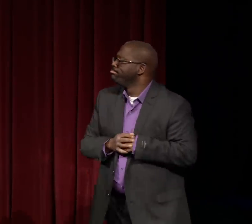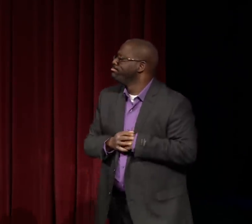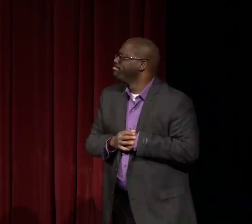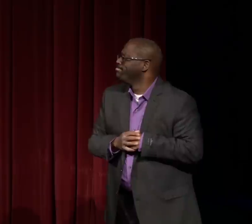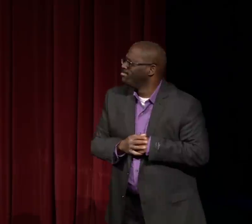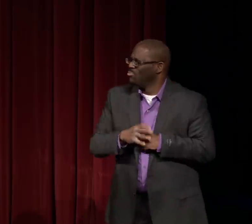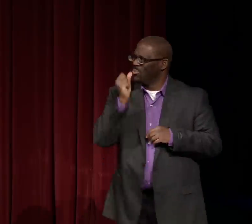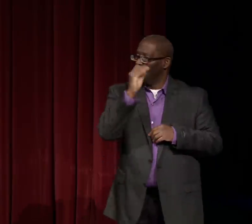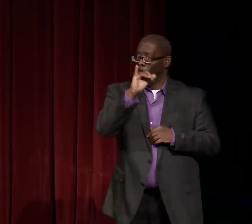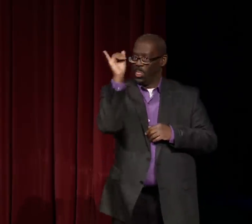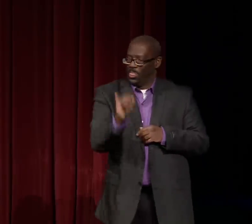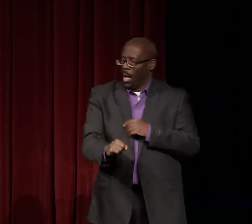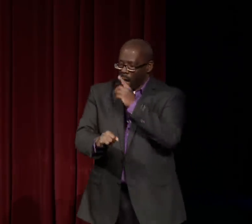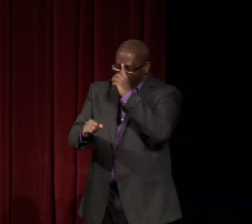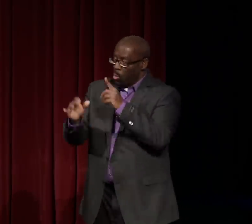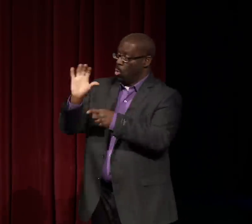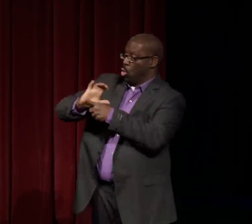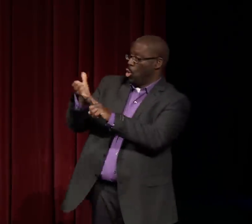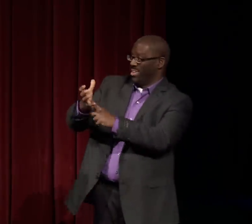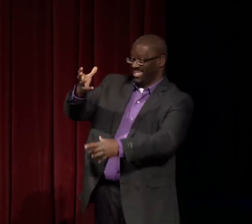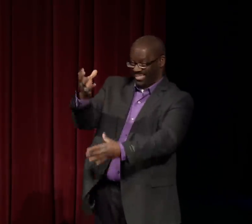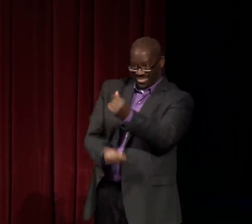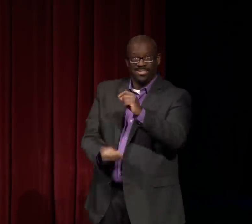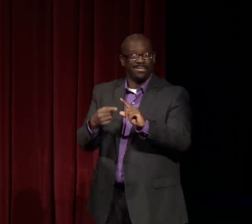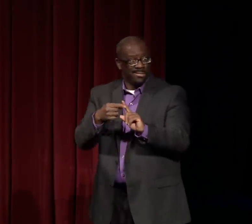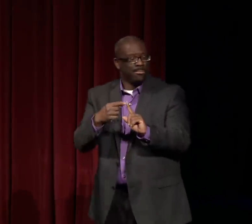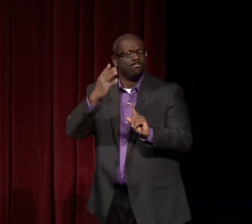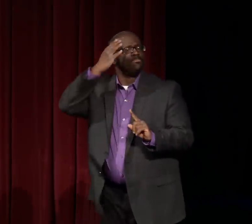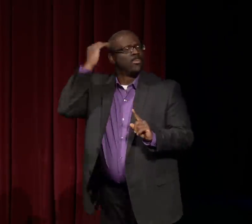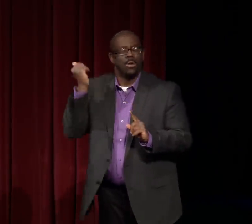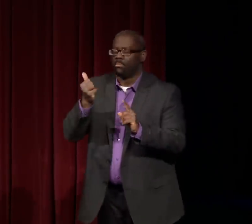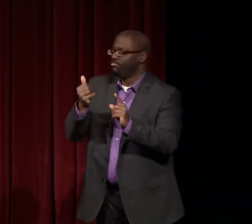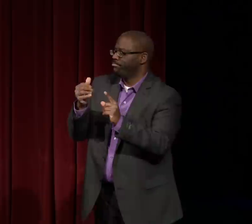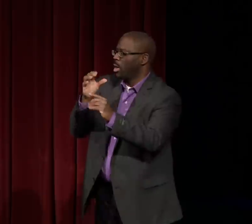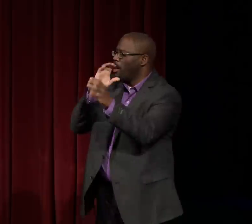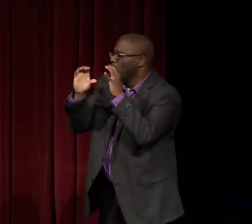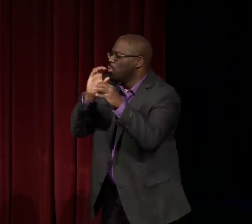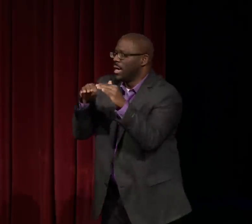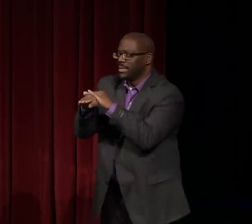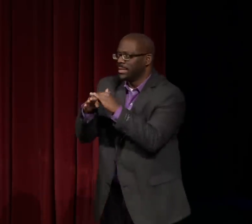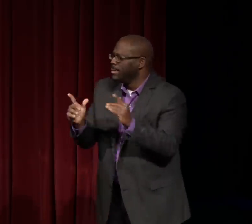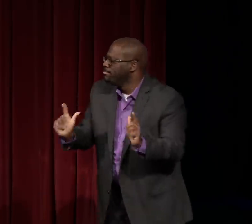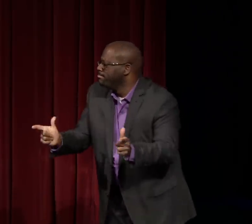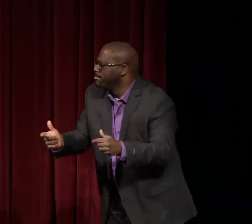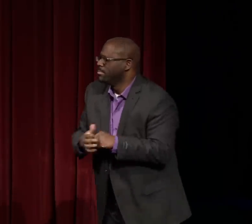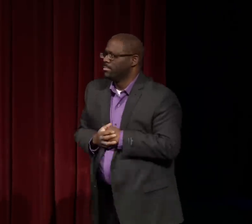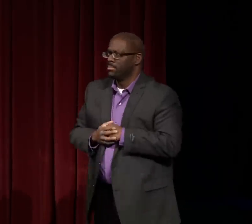So that piece of culture was absent for them.